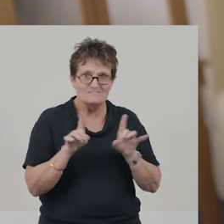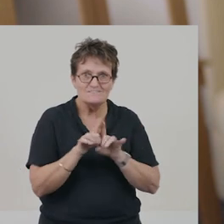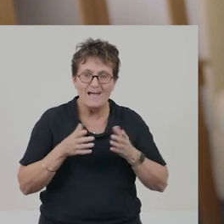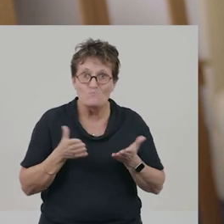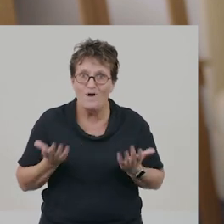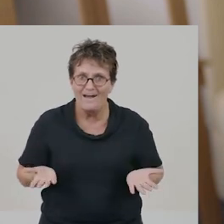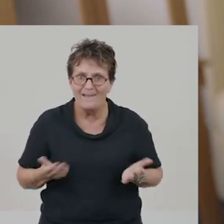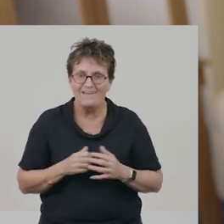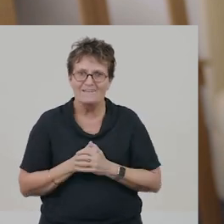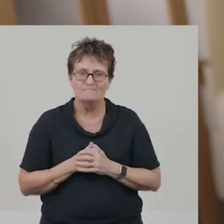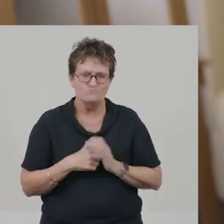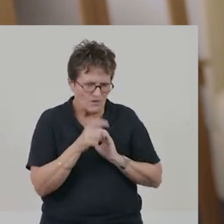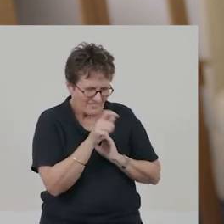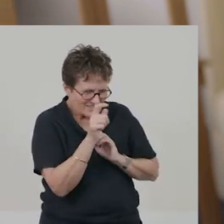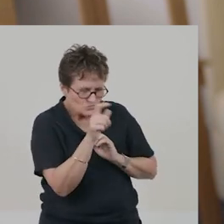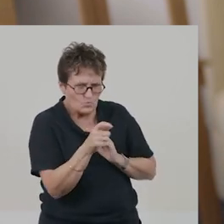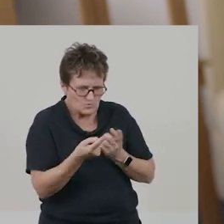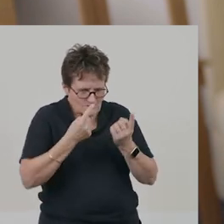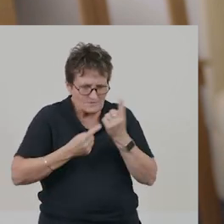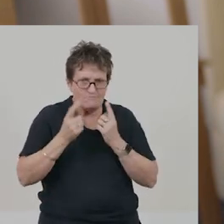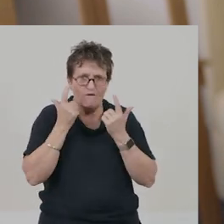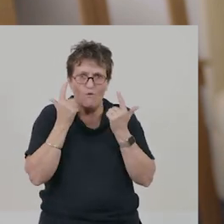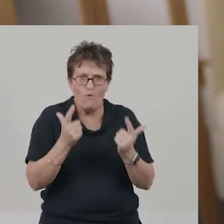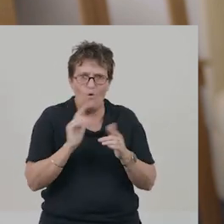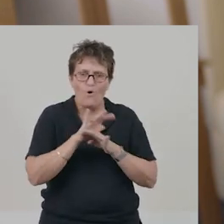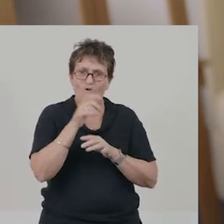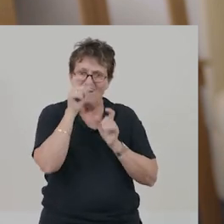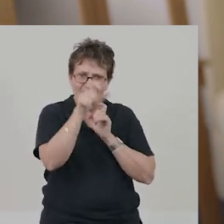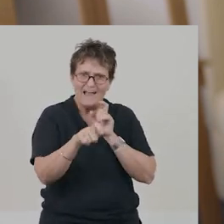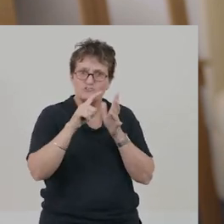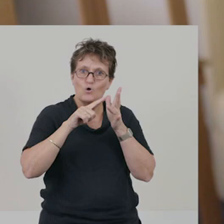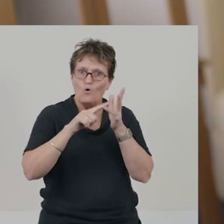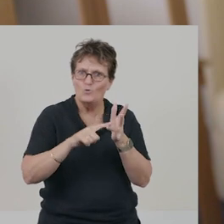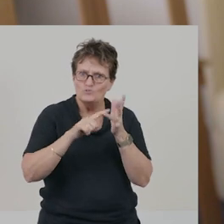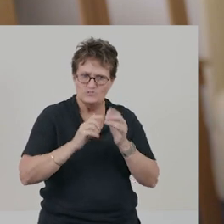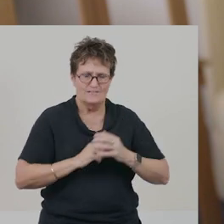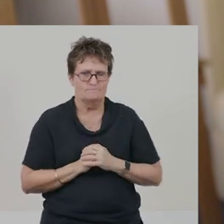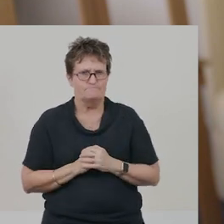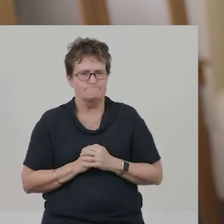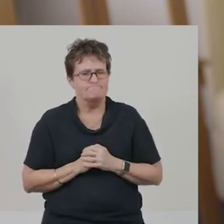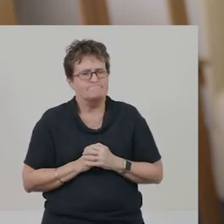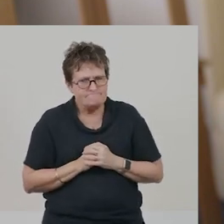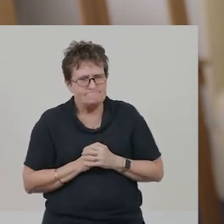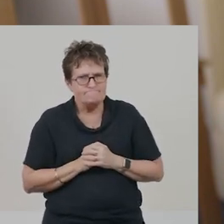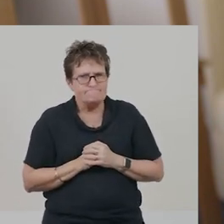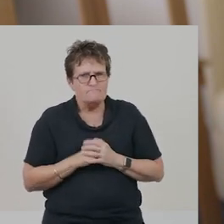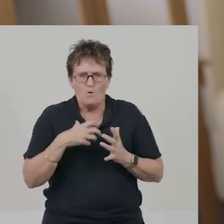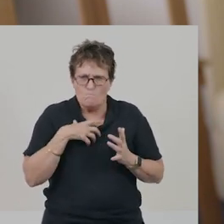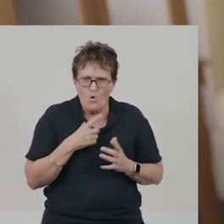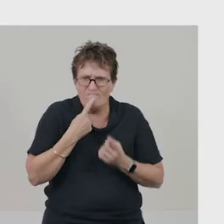All of these words tell me a lot about this character. What else can we discover about Oshi?